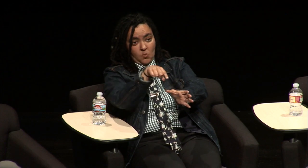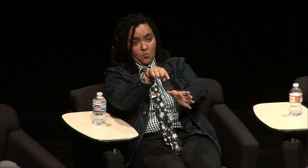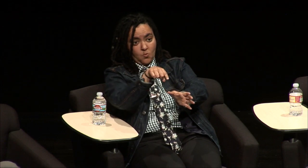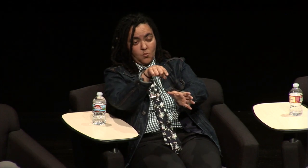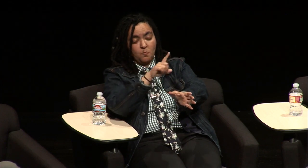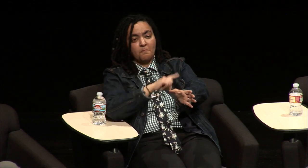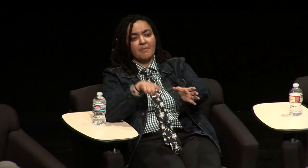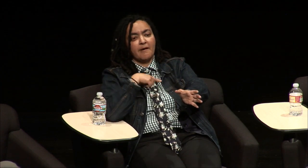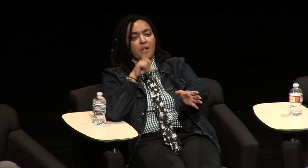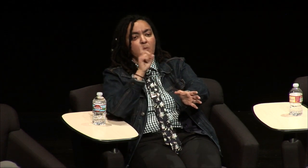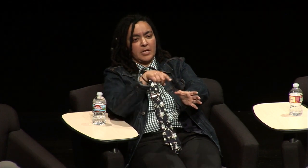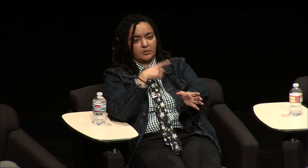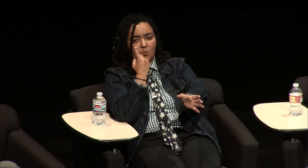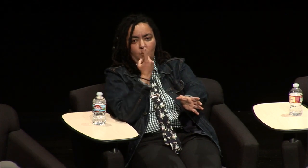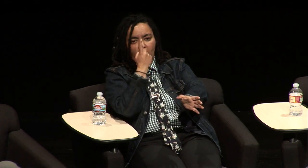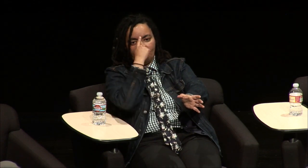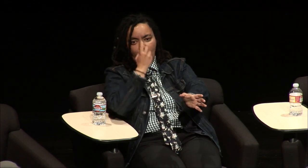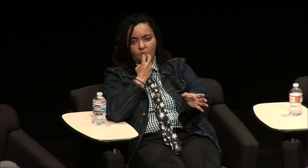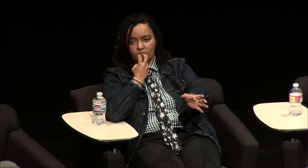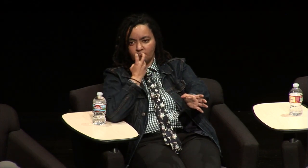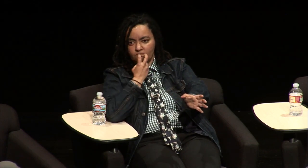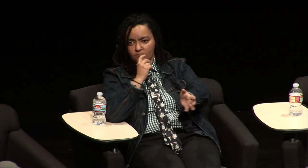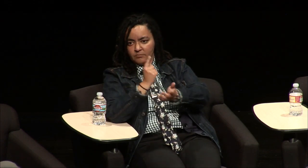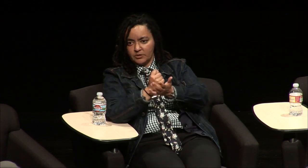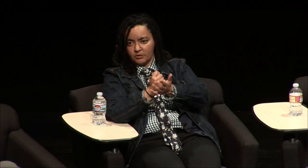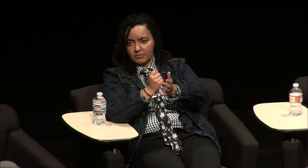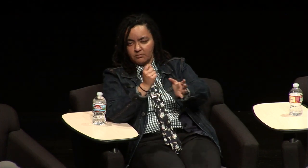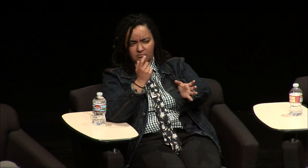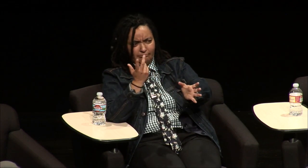being an oral program I wasn't a student at that campus but I went there for